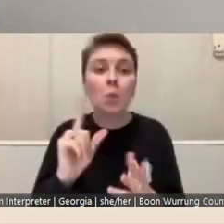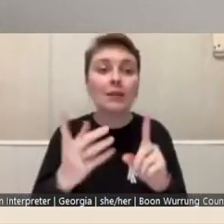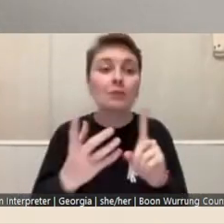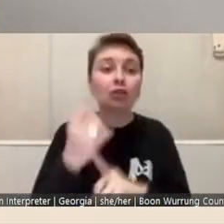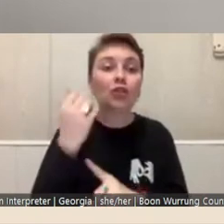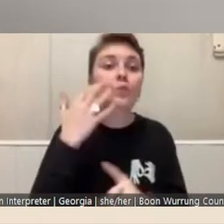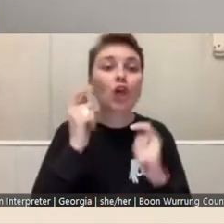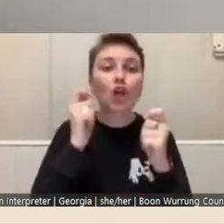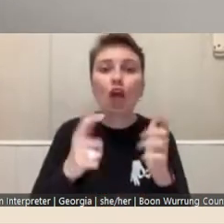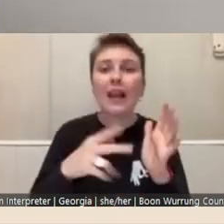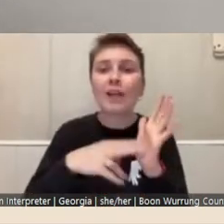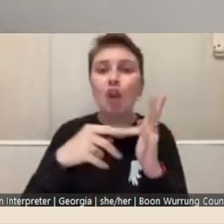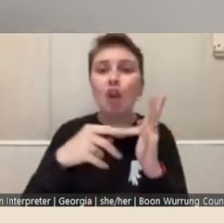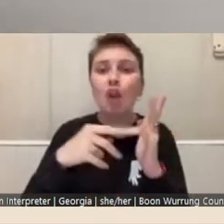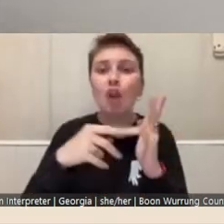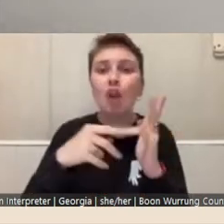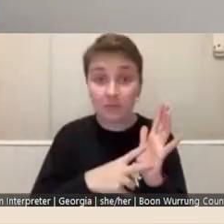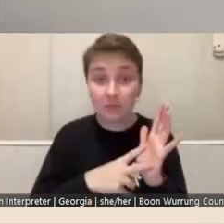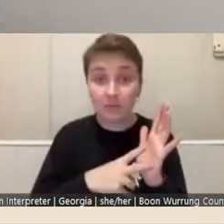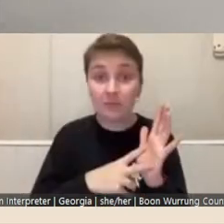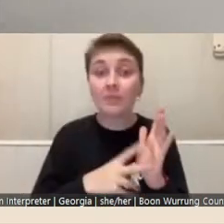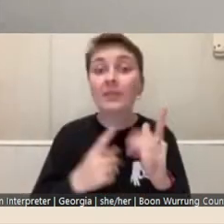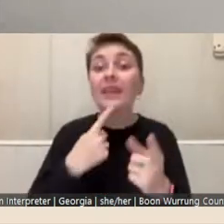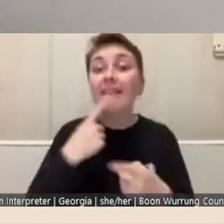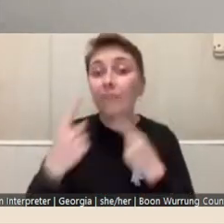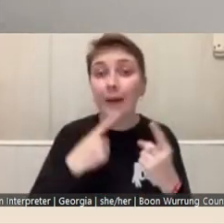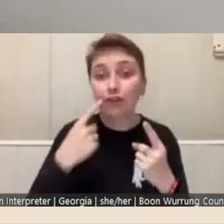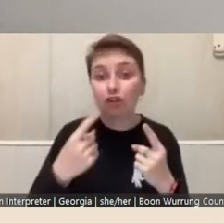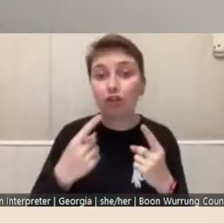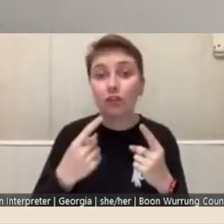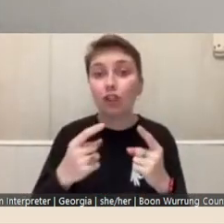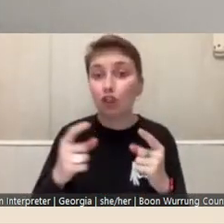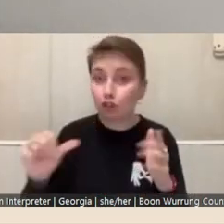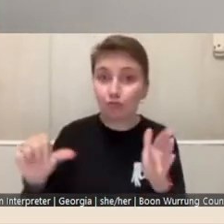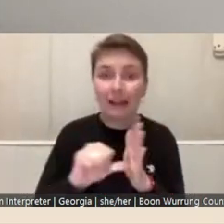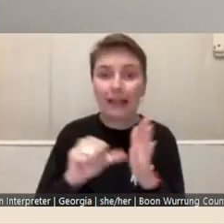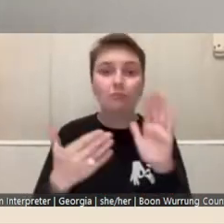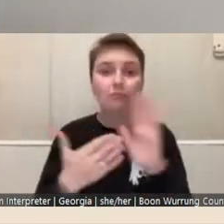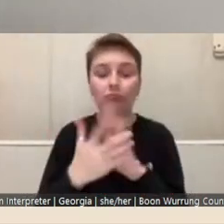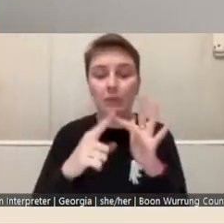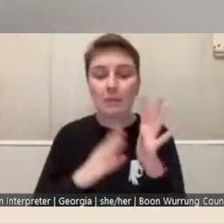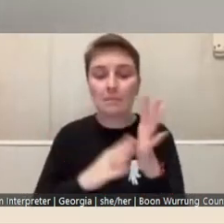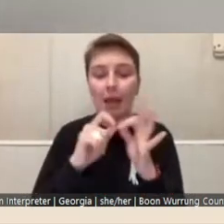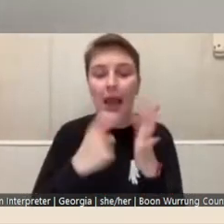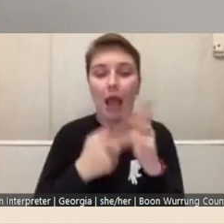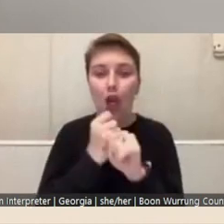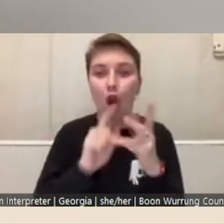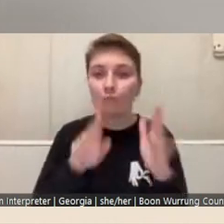this information is strictly under embargo until the official announcement. Unsuccessful